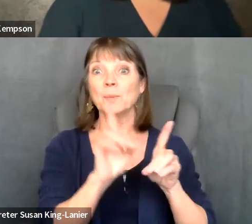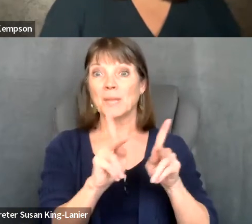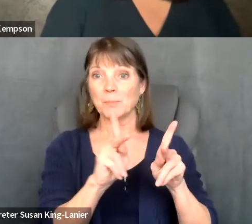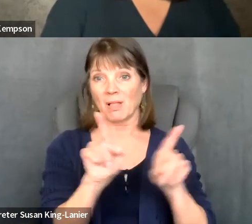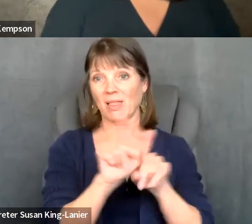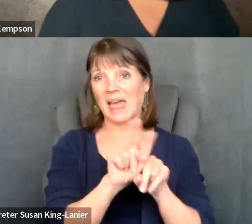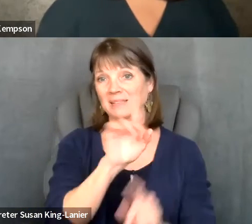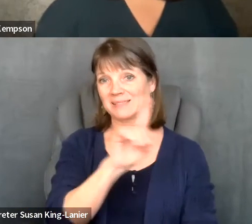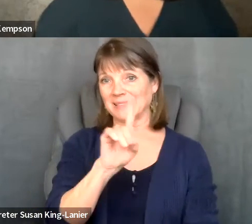Kelly Crosbie: So thank you